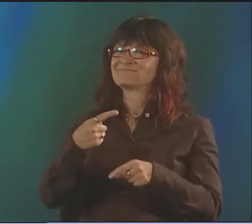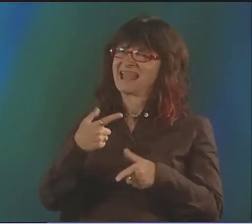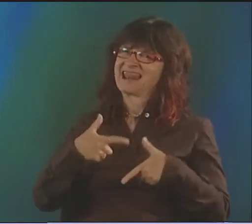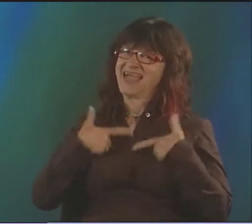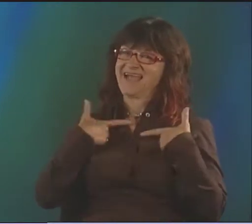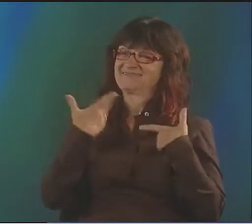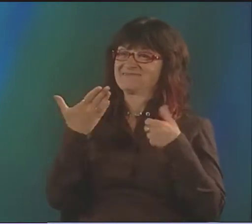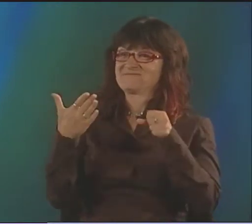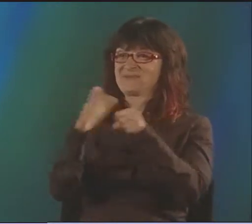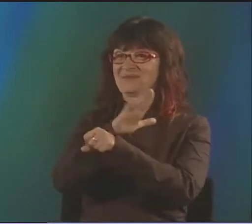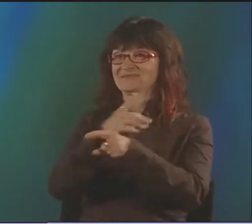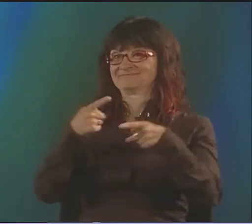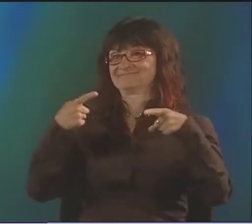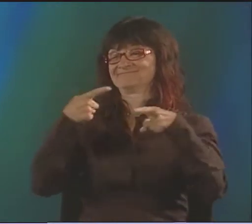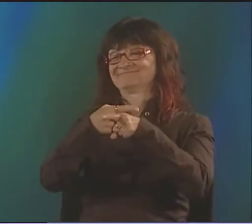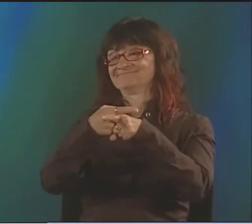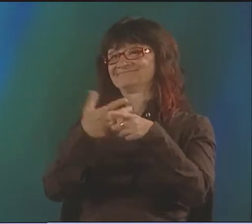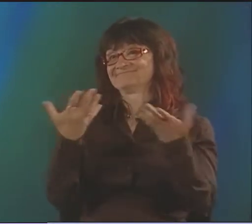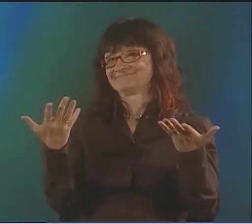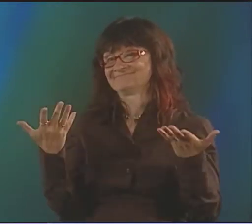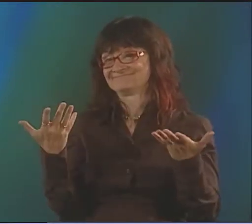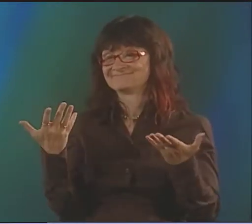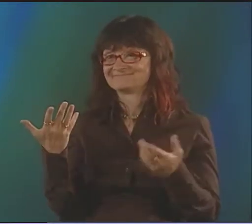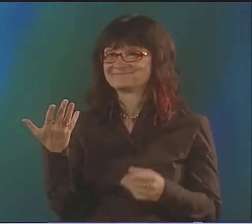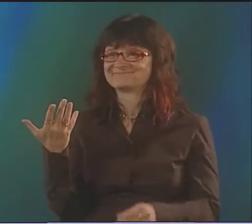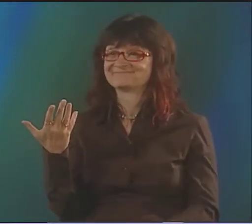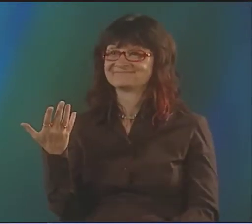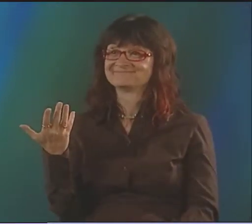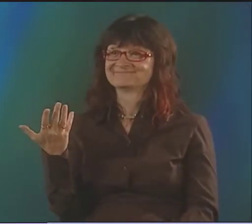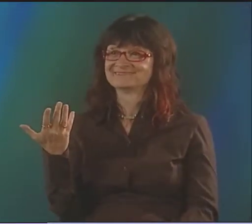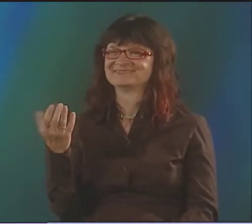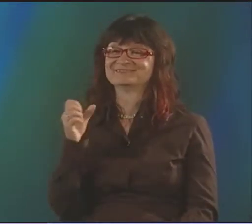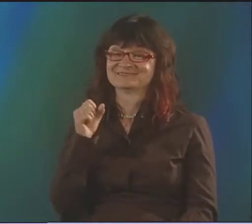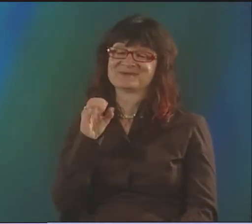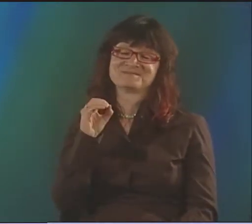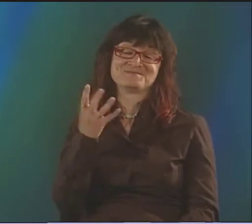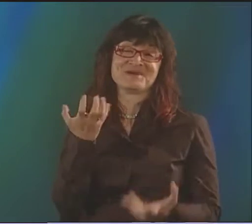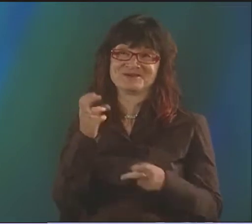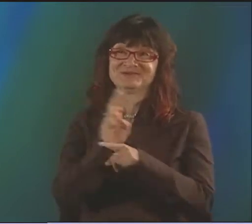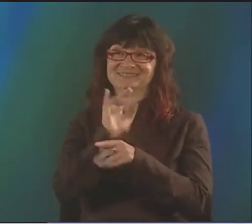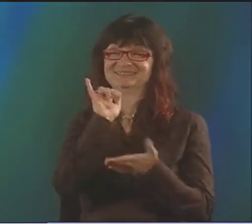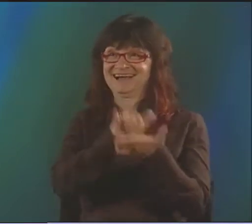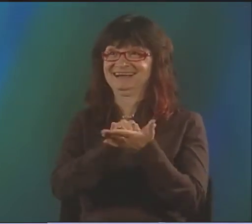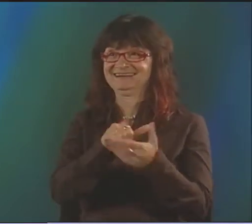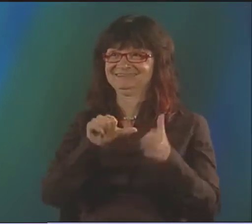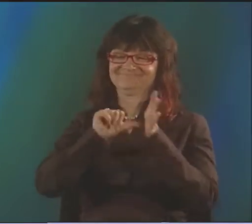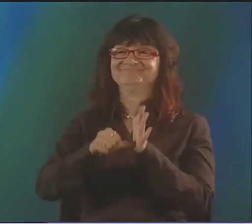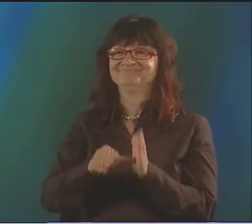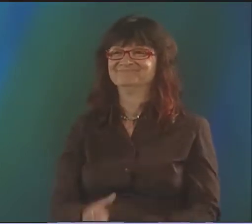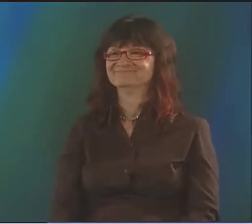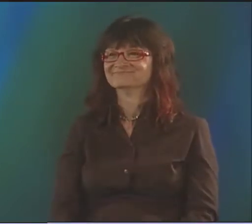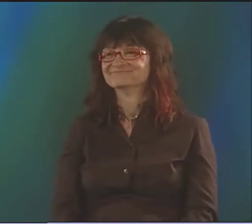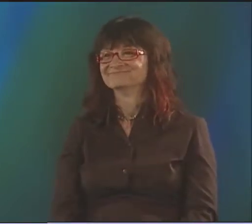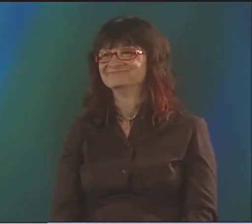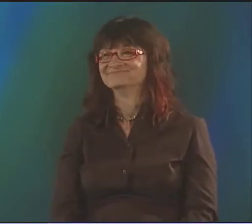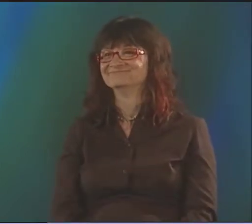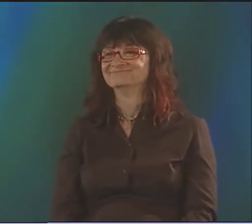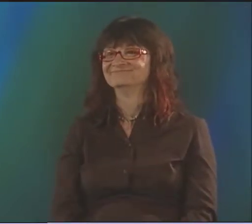SO CALVES ARE CUTE, BUT, YOU KNOW, IRONICALLY, THEY HAVE A LIFE FULL OF PAIN, AND IT'S A CONTRADICTION.